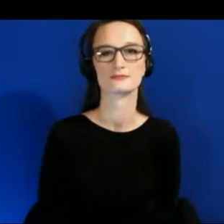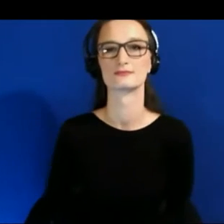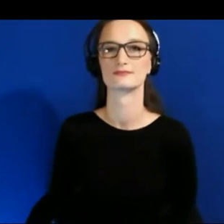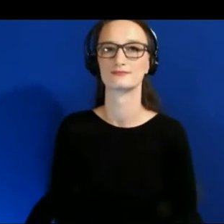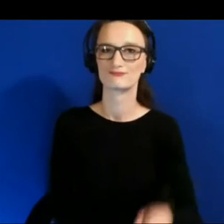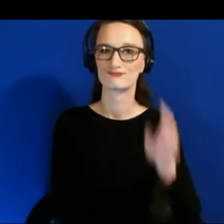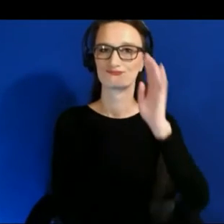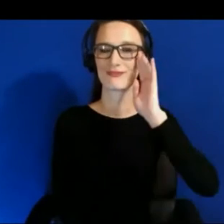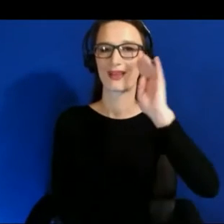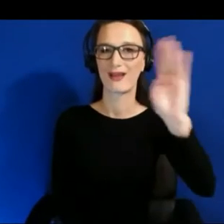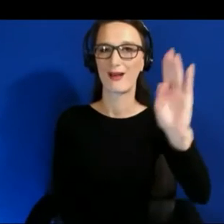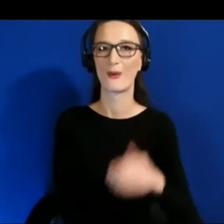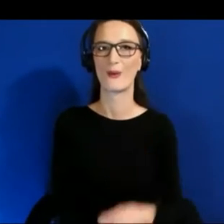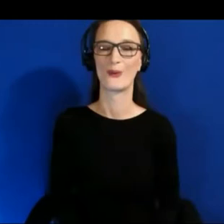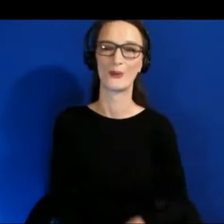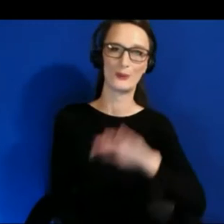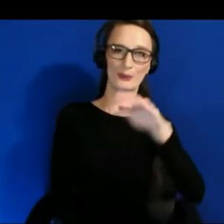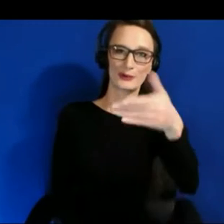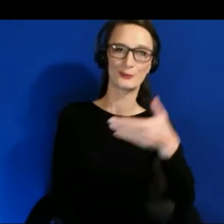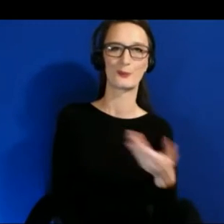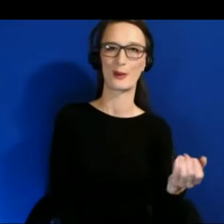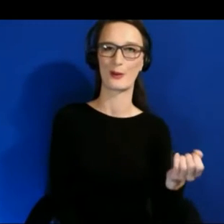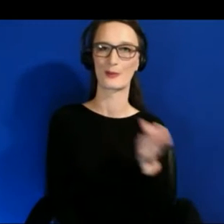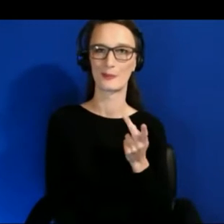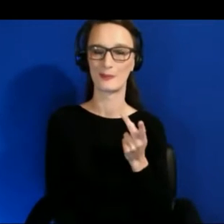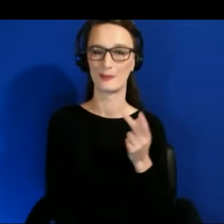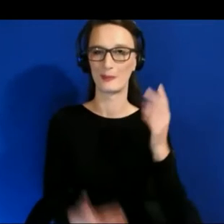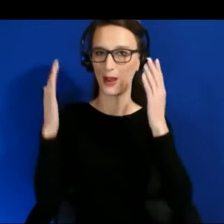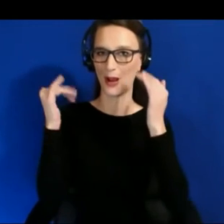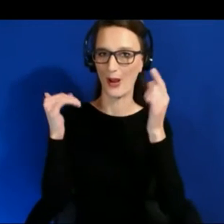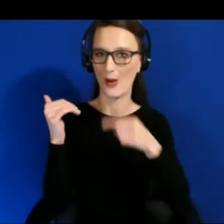Hello, welcome back, I hope you enjoyed the first part of our program.